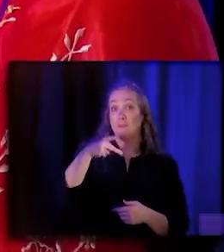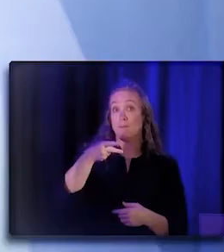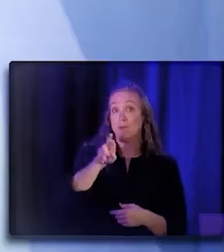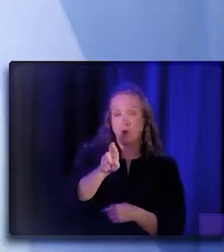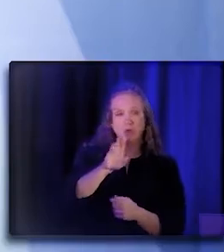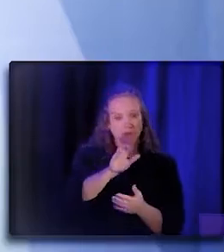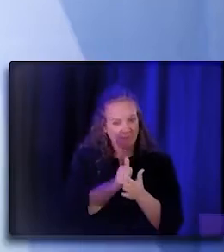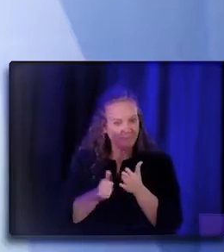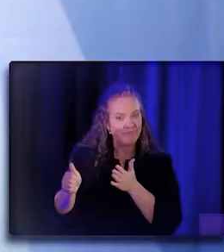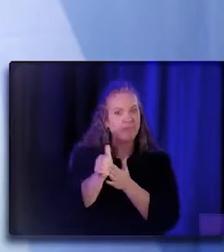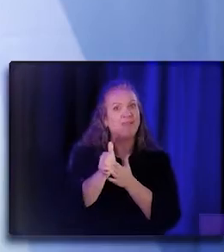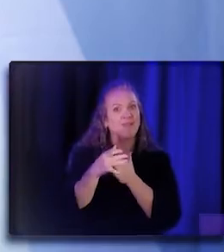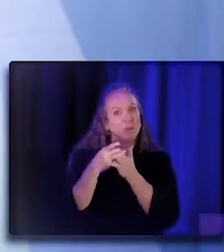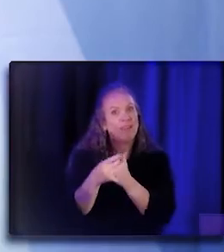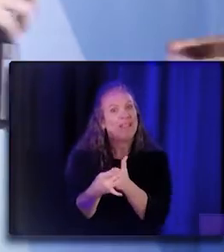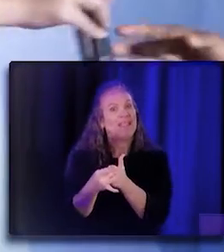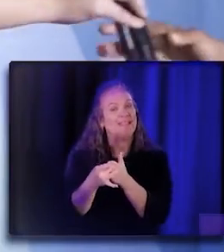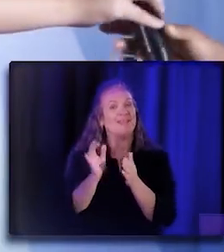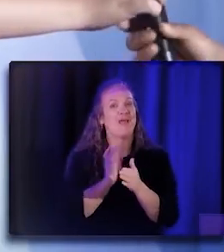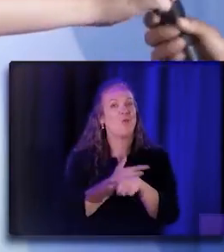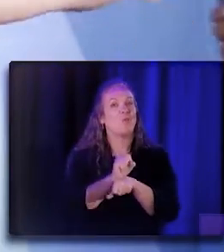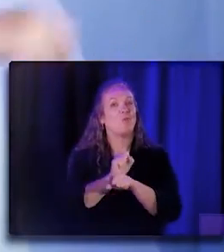And with that, I'm going to pass it to you, Pooja, yeah.